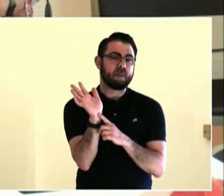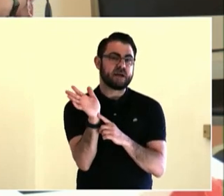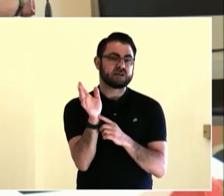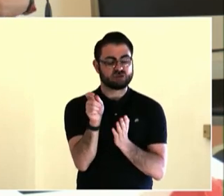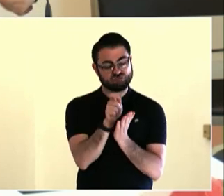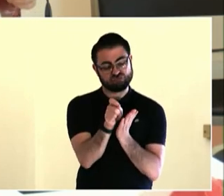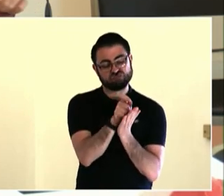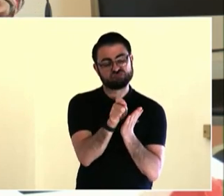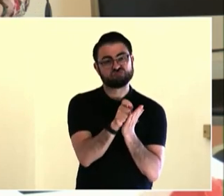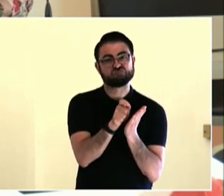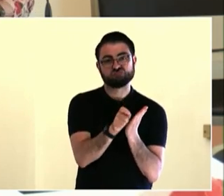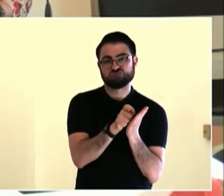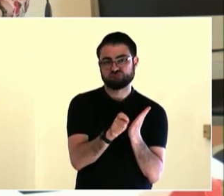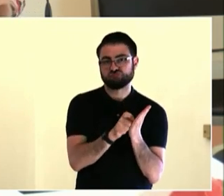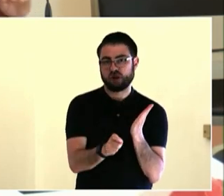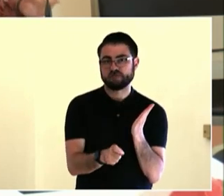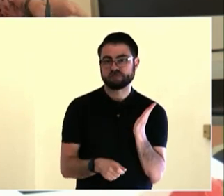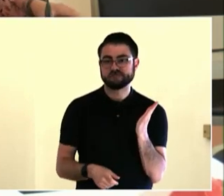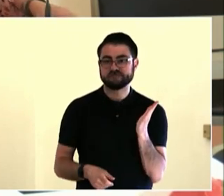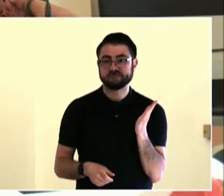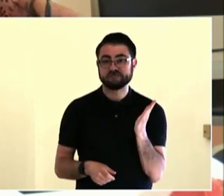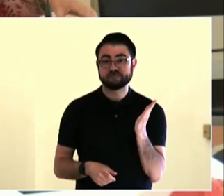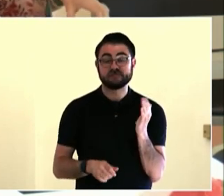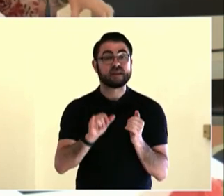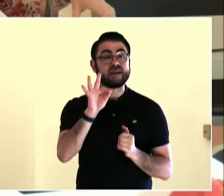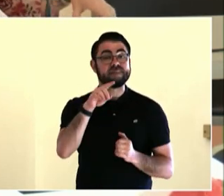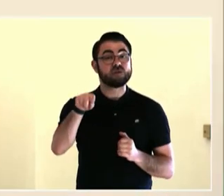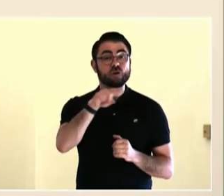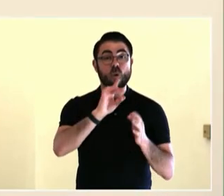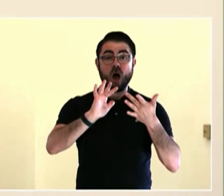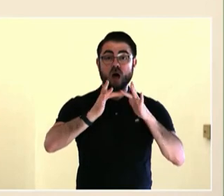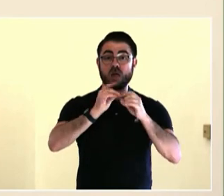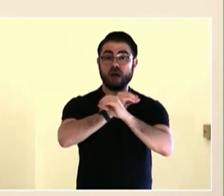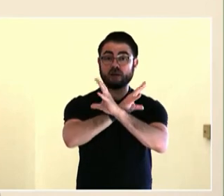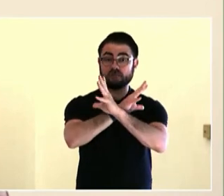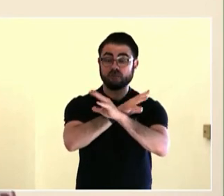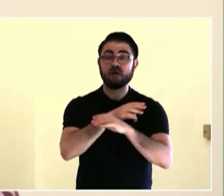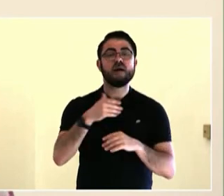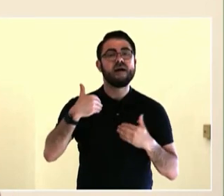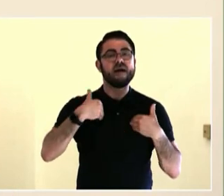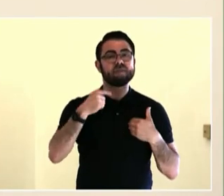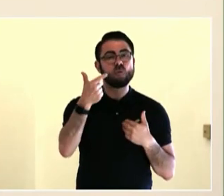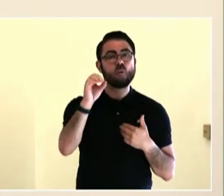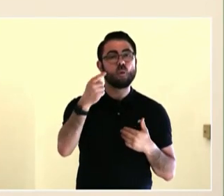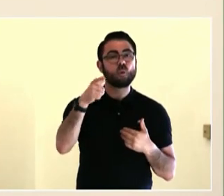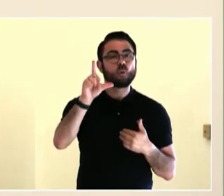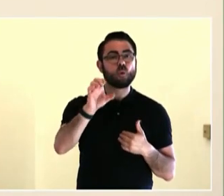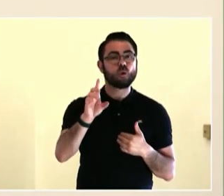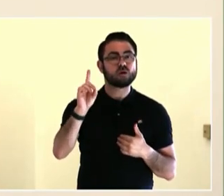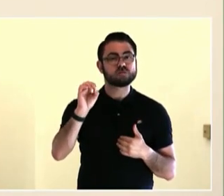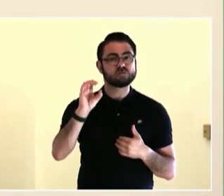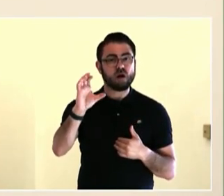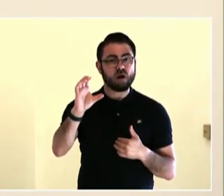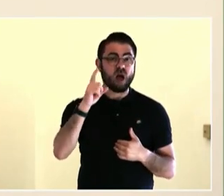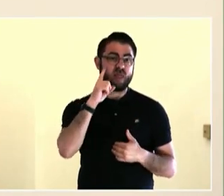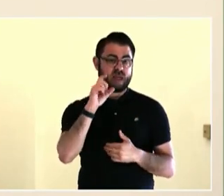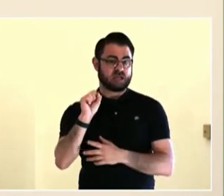family might be different, your family life? Who might you live with?